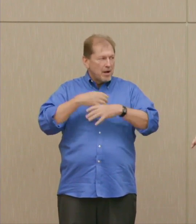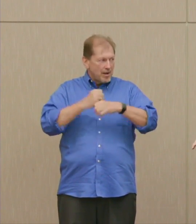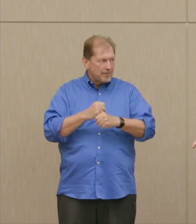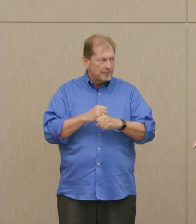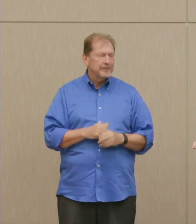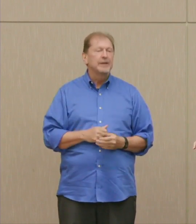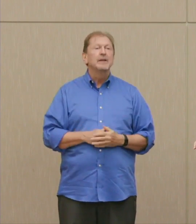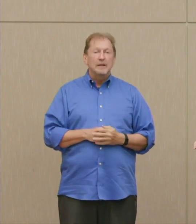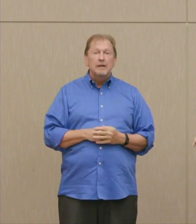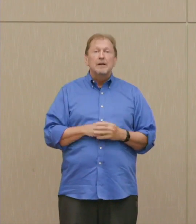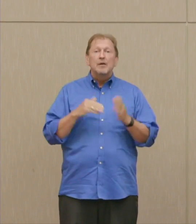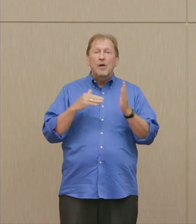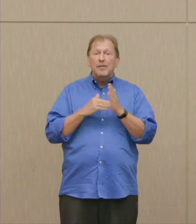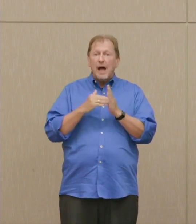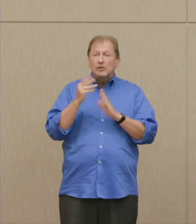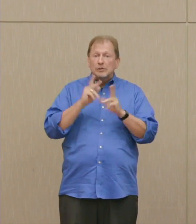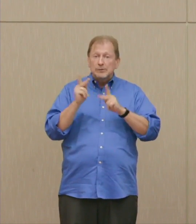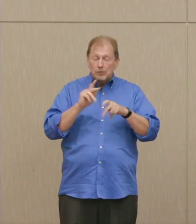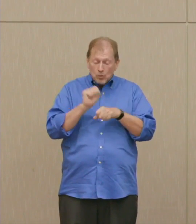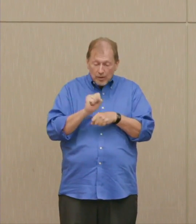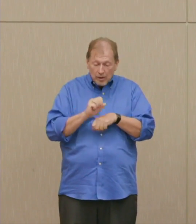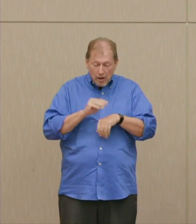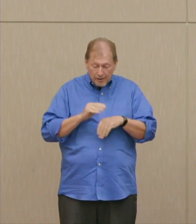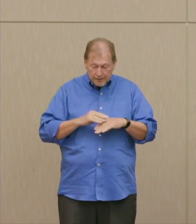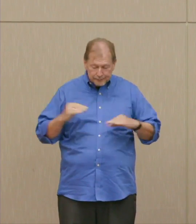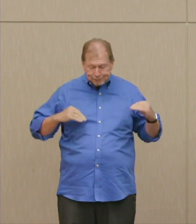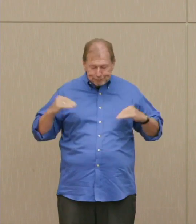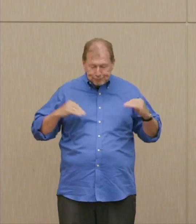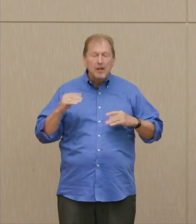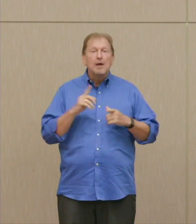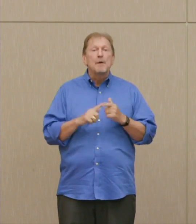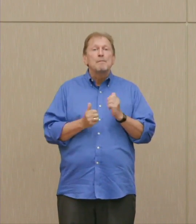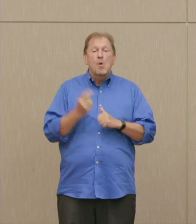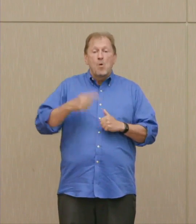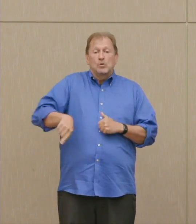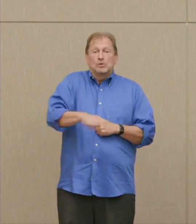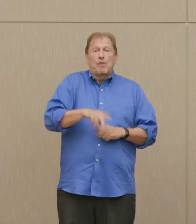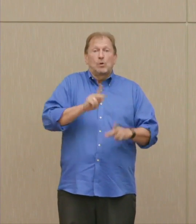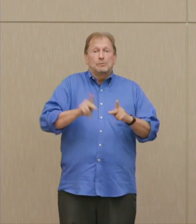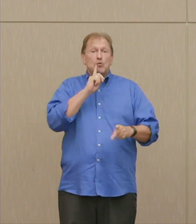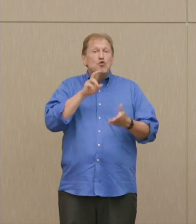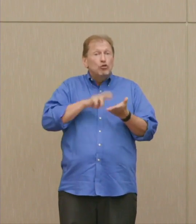of people working on it, most of them not knowing exactly what they were working on, only the top people.